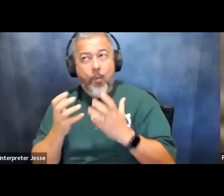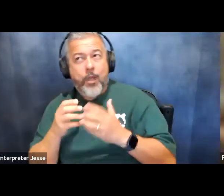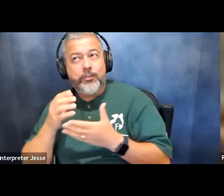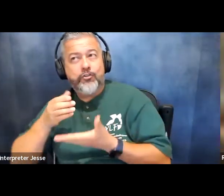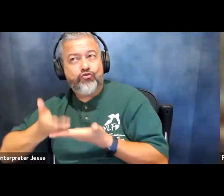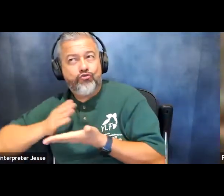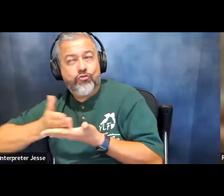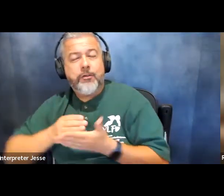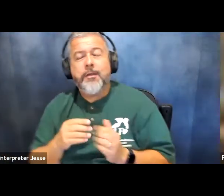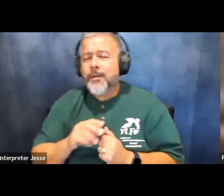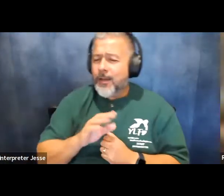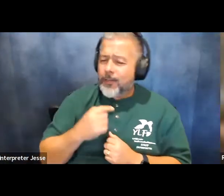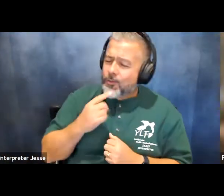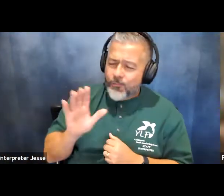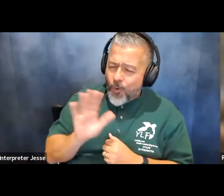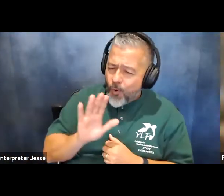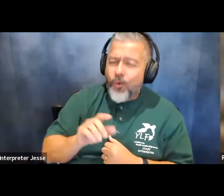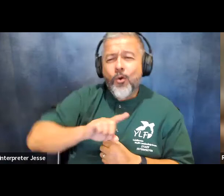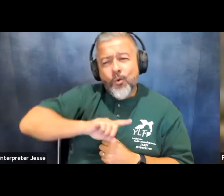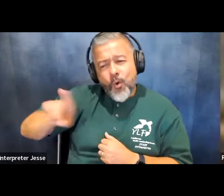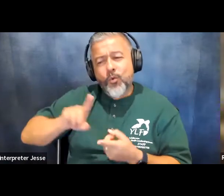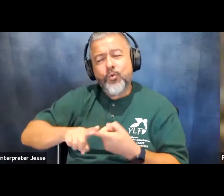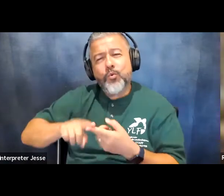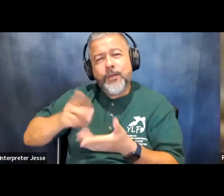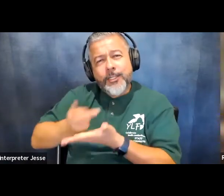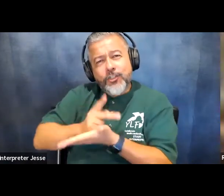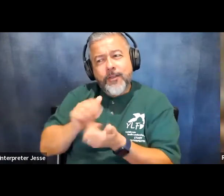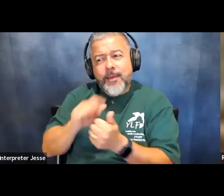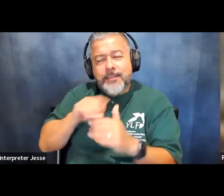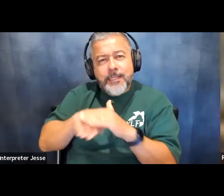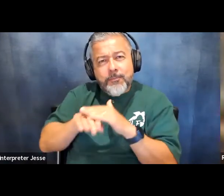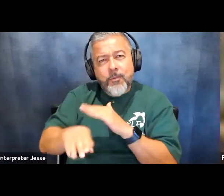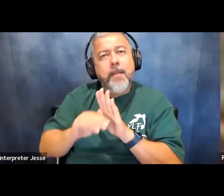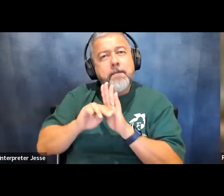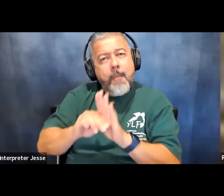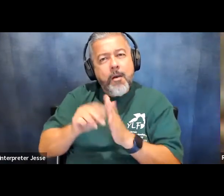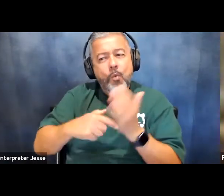is be in an accessible kitchen and model what it looks like for a disabled chef to run things